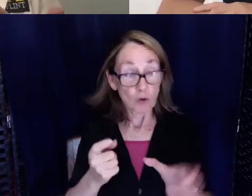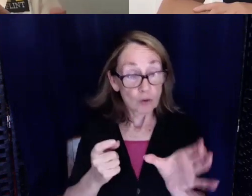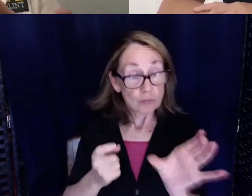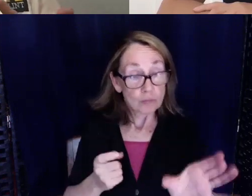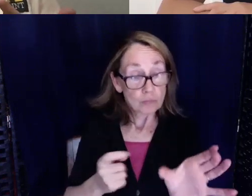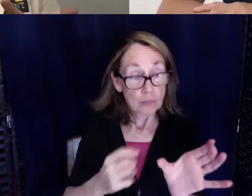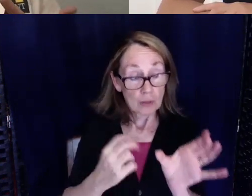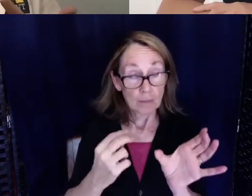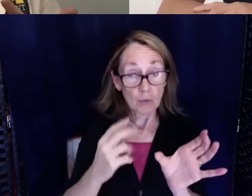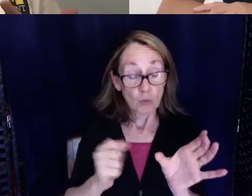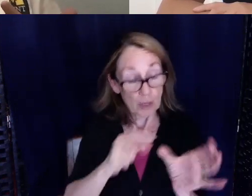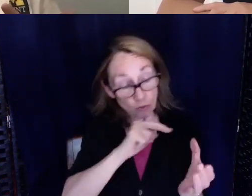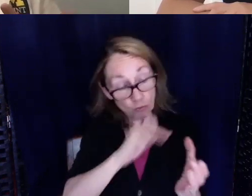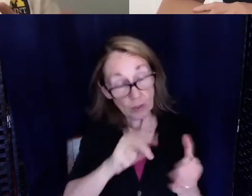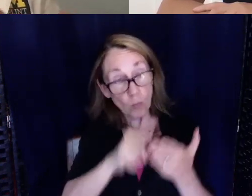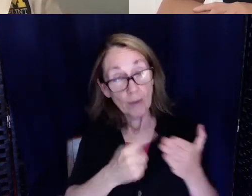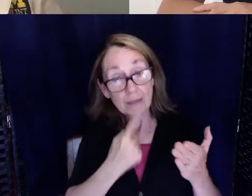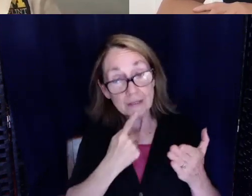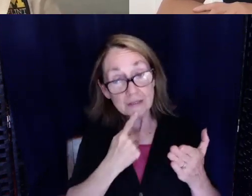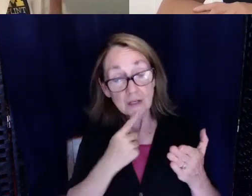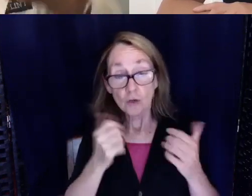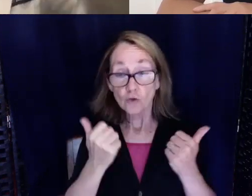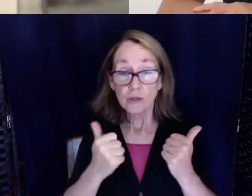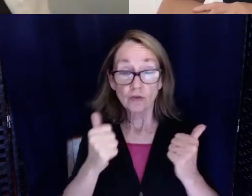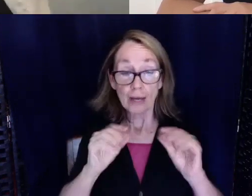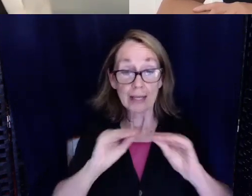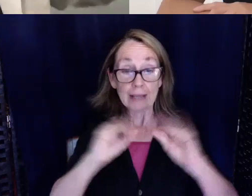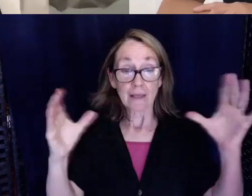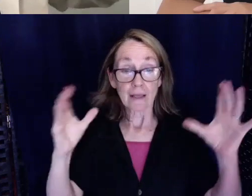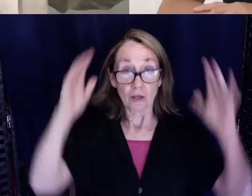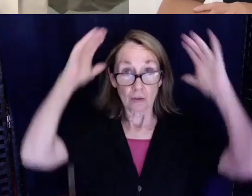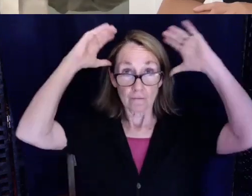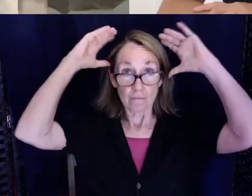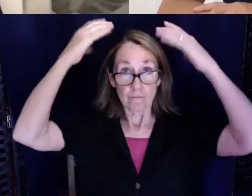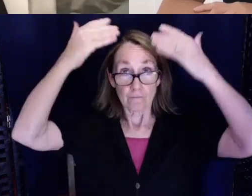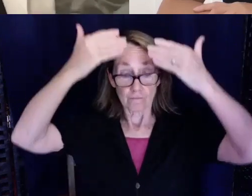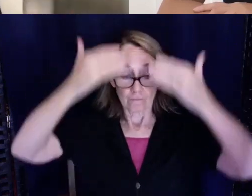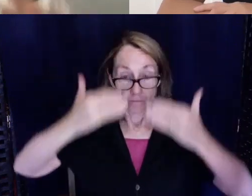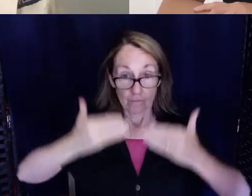You can try the shield or the full helmet